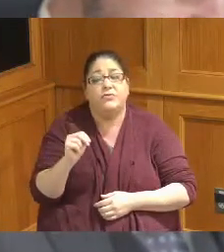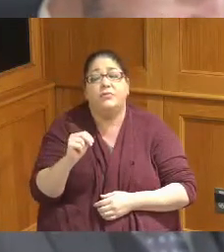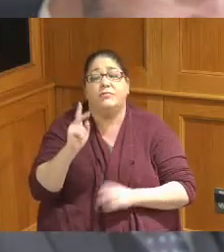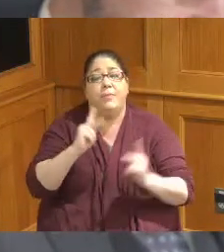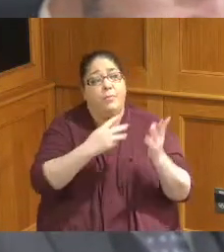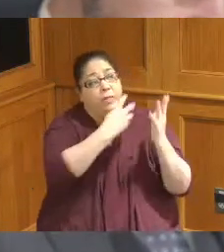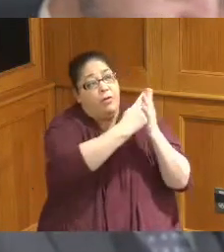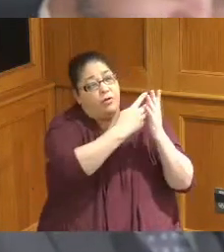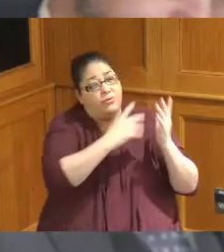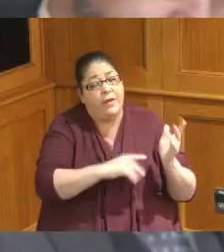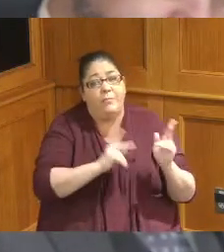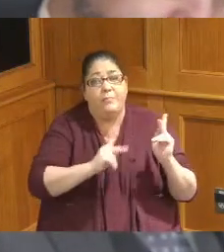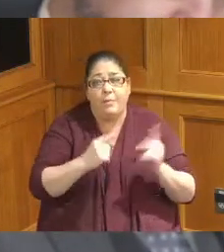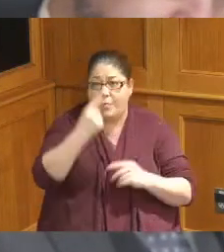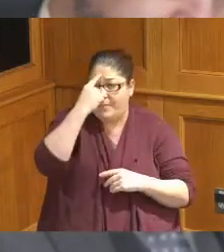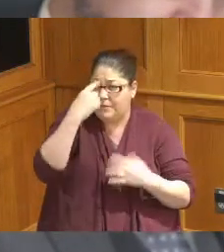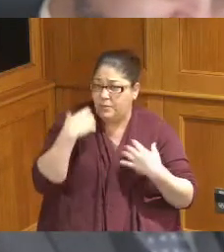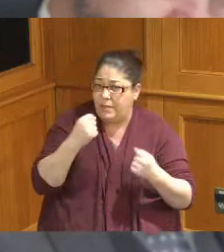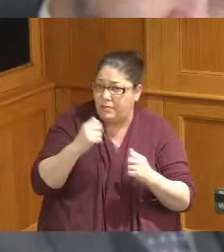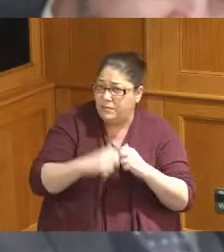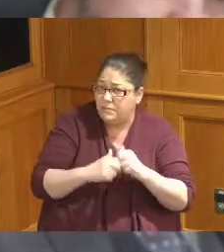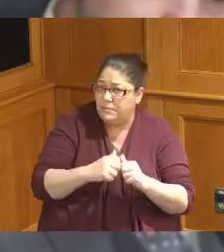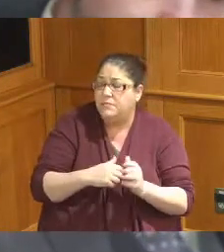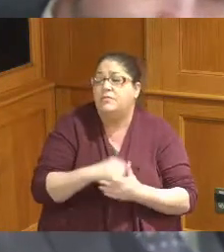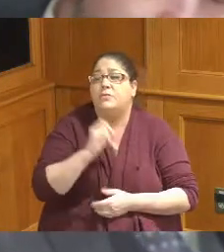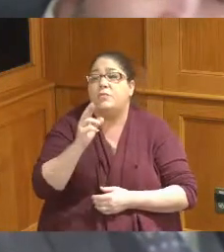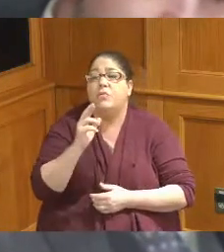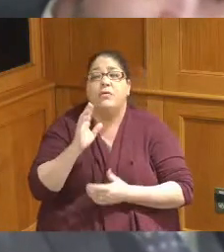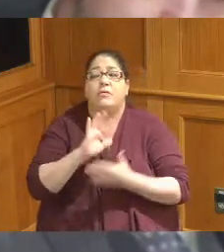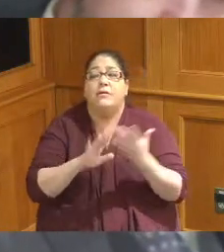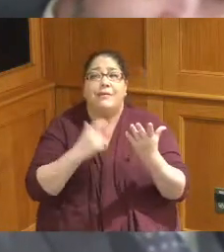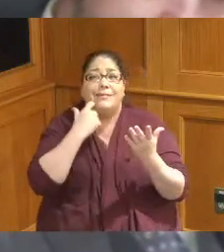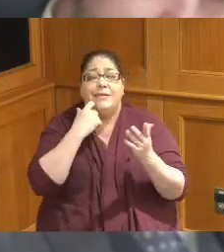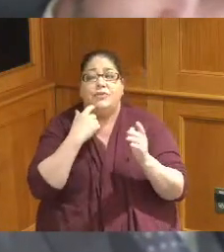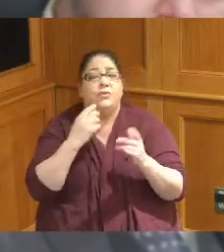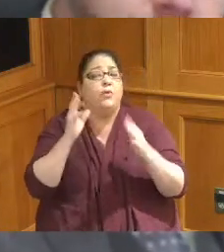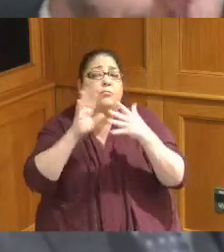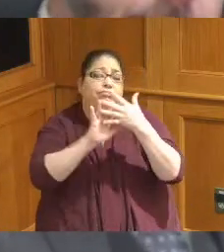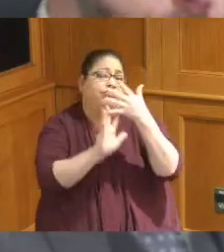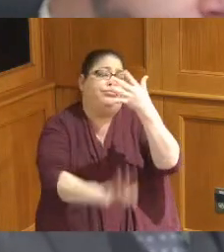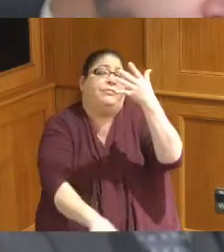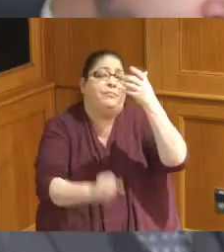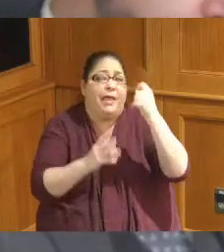or people suffering from mental illness or addiction or just many many things and I got